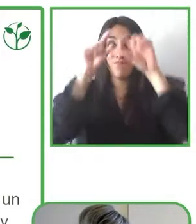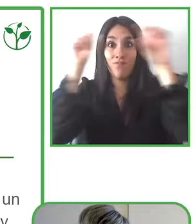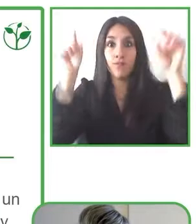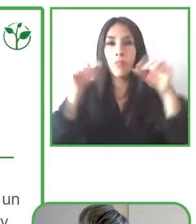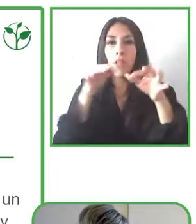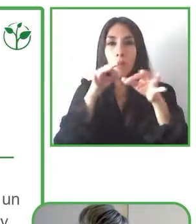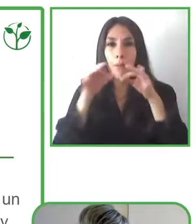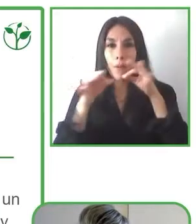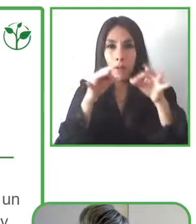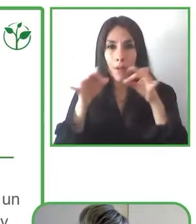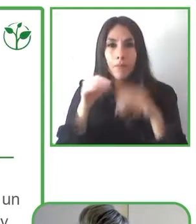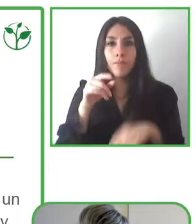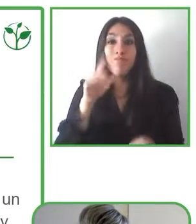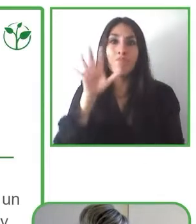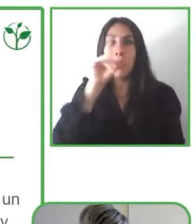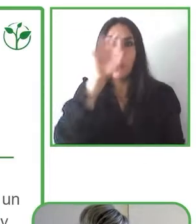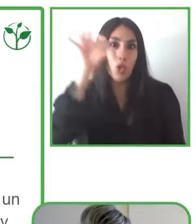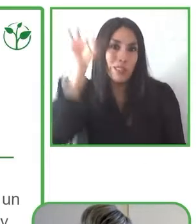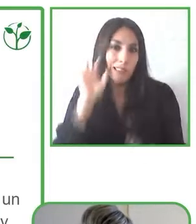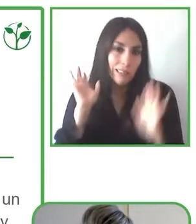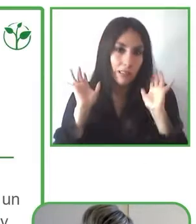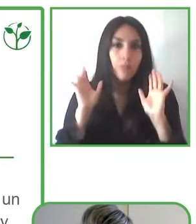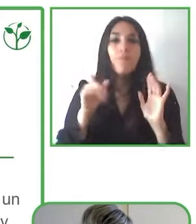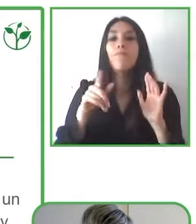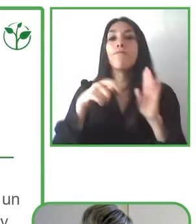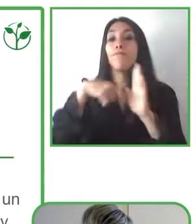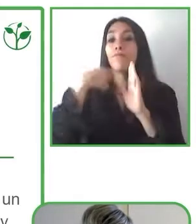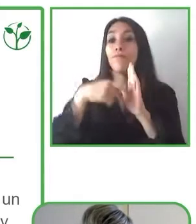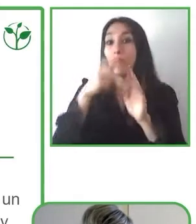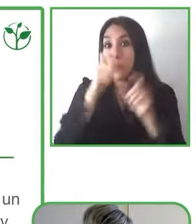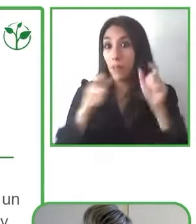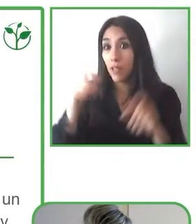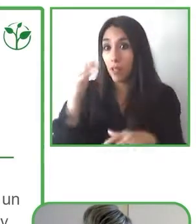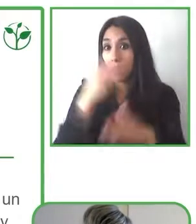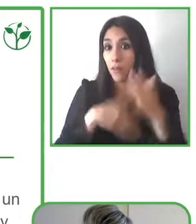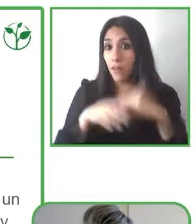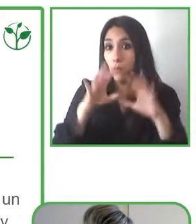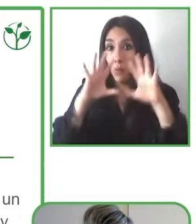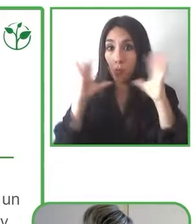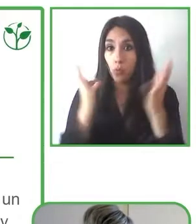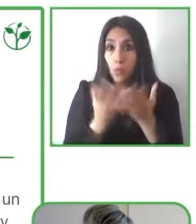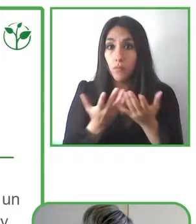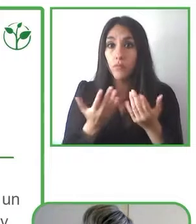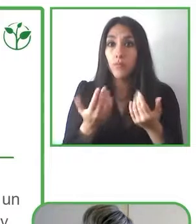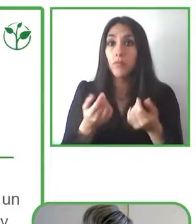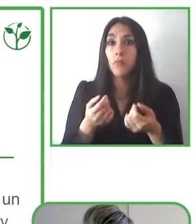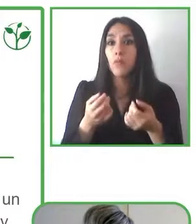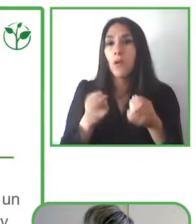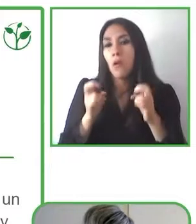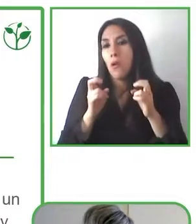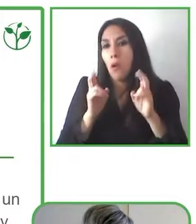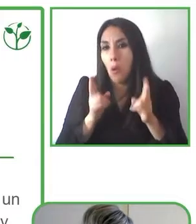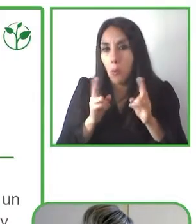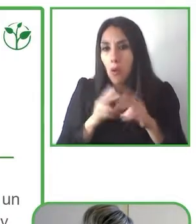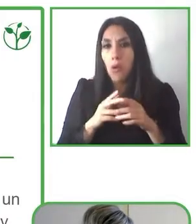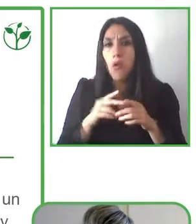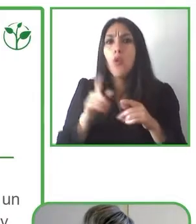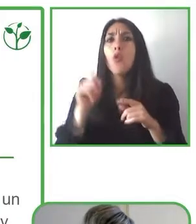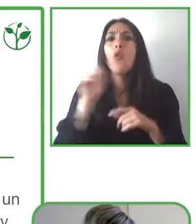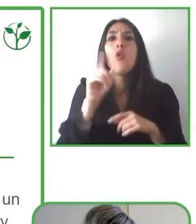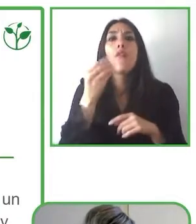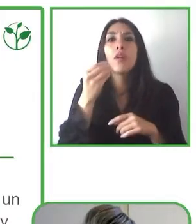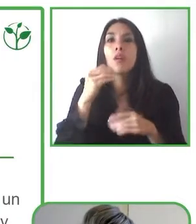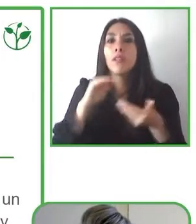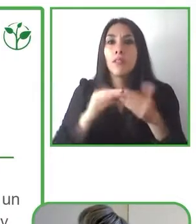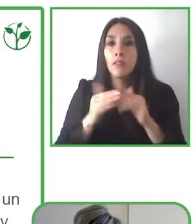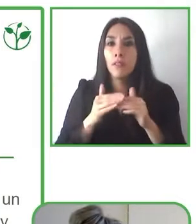More than 80 percent of the world population with disabilities lives in poorer areas of